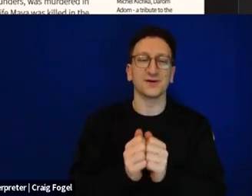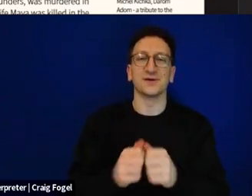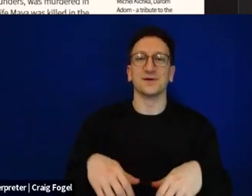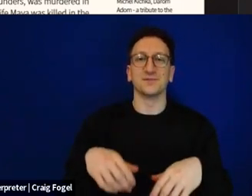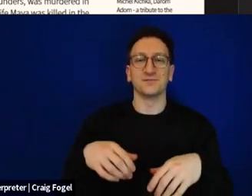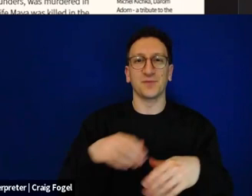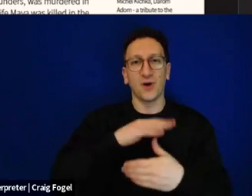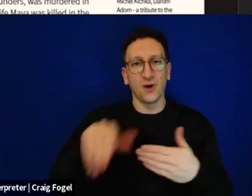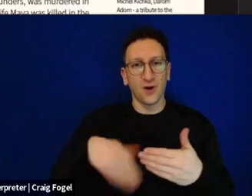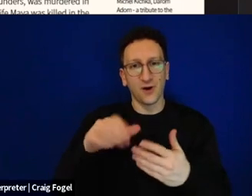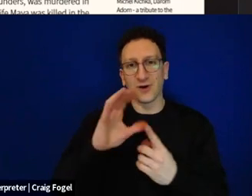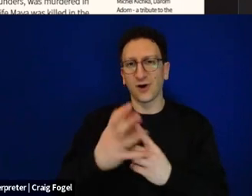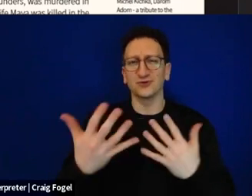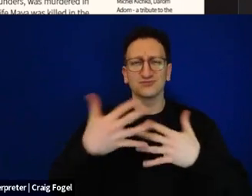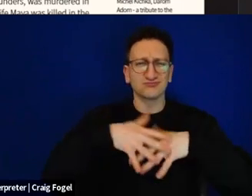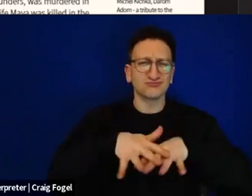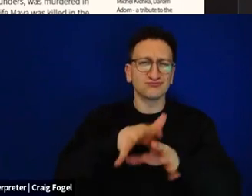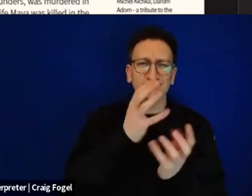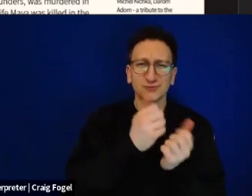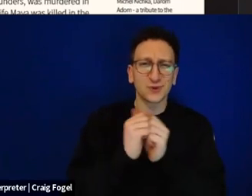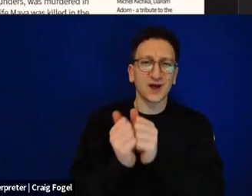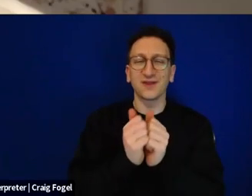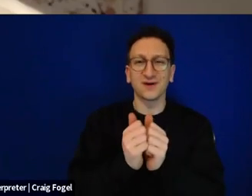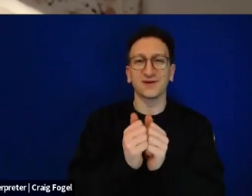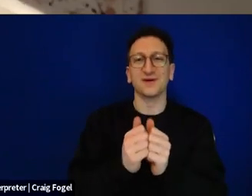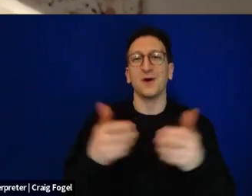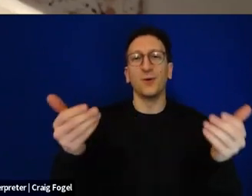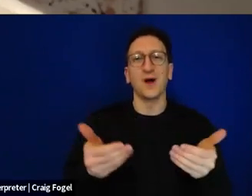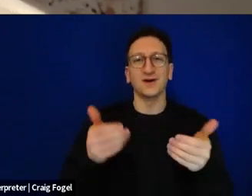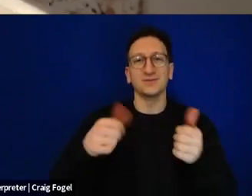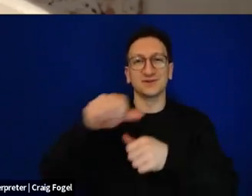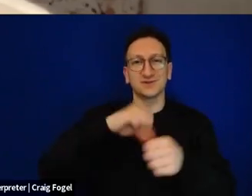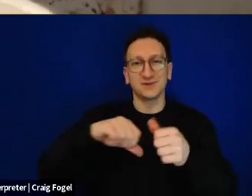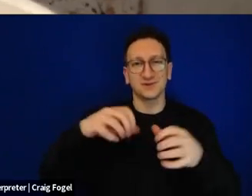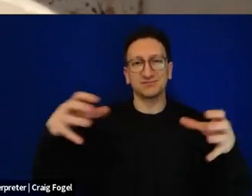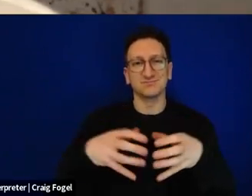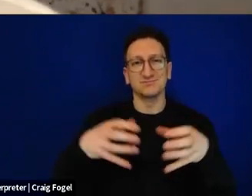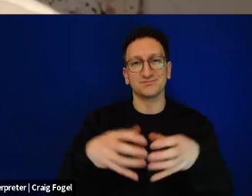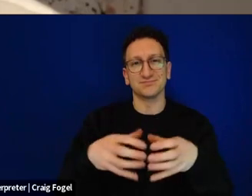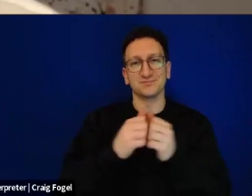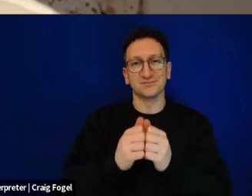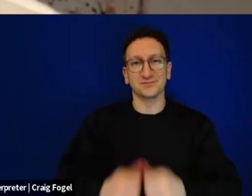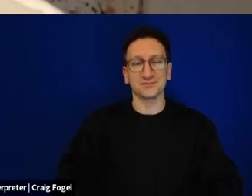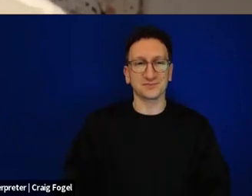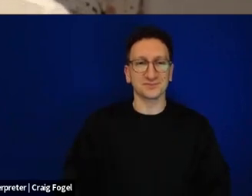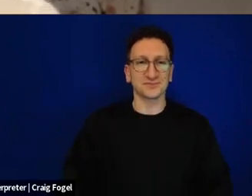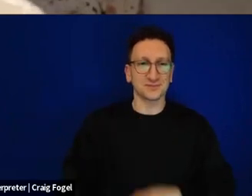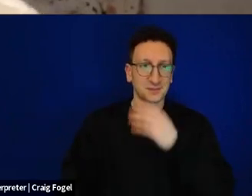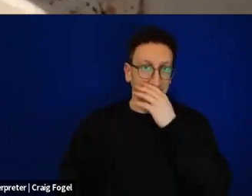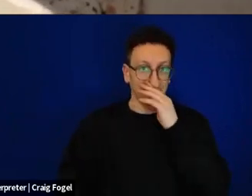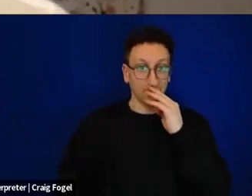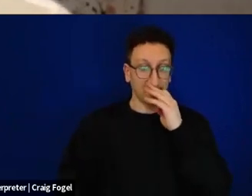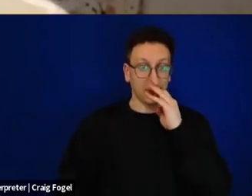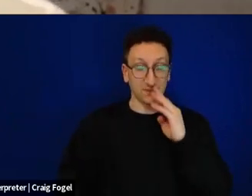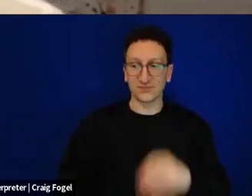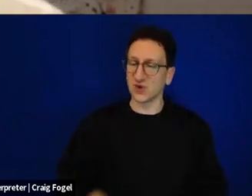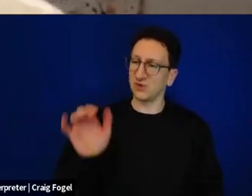and welcoming all who gather and take part. As I read through Avner's text, Smadal, his